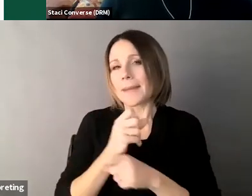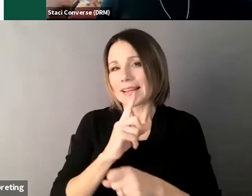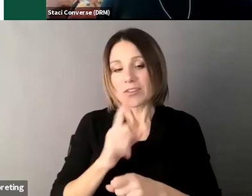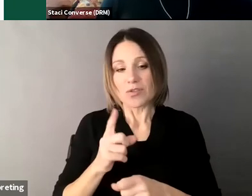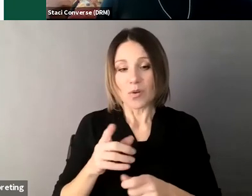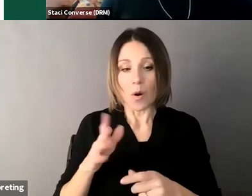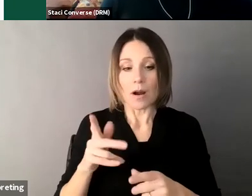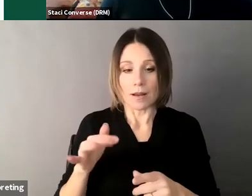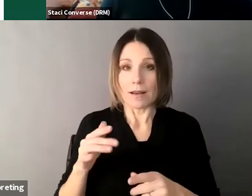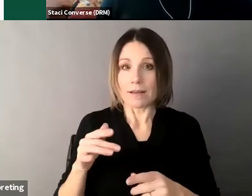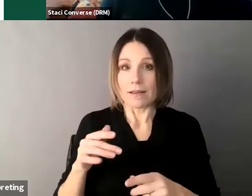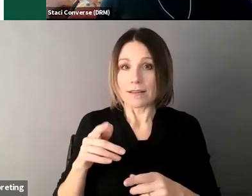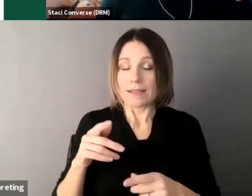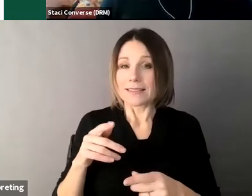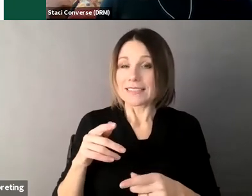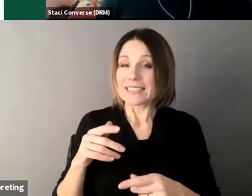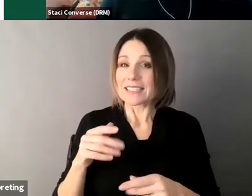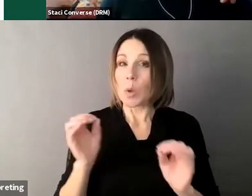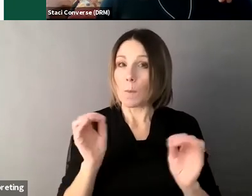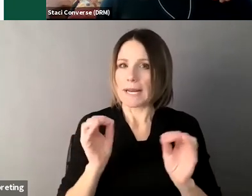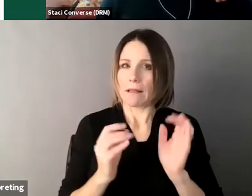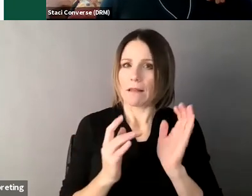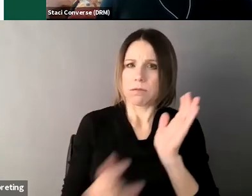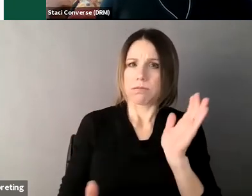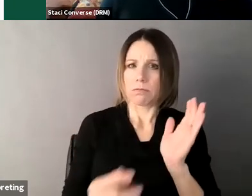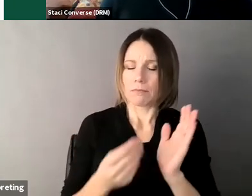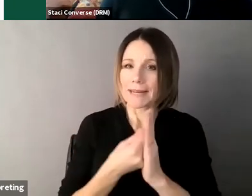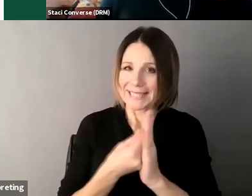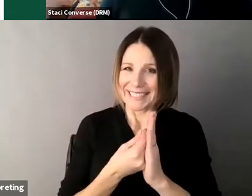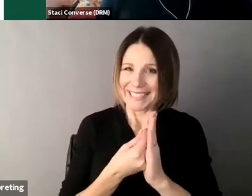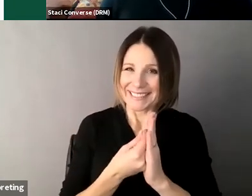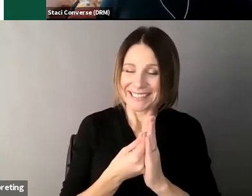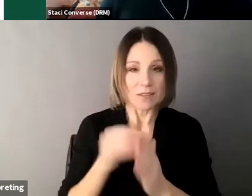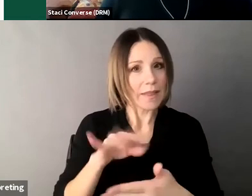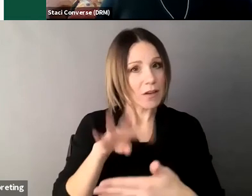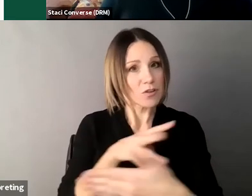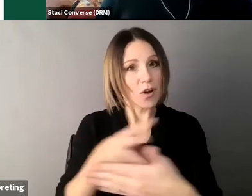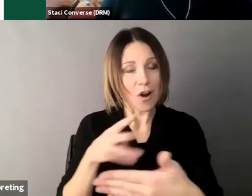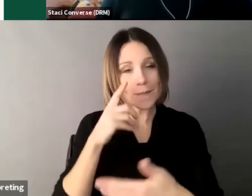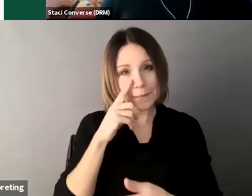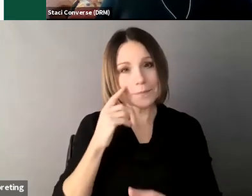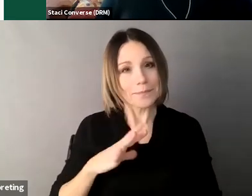person's money and so it really goes through and identifies um whether the person can do it alone